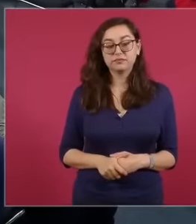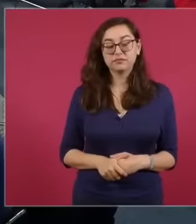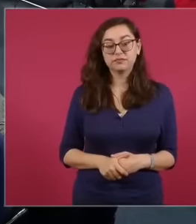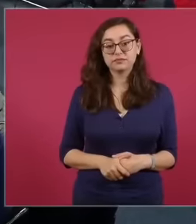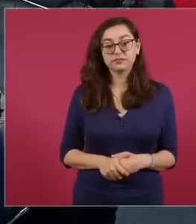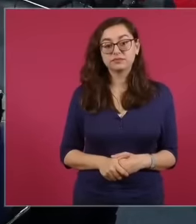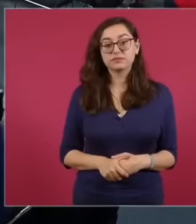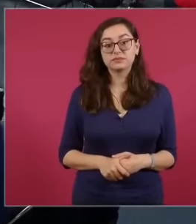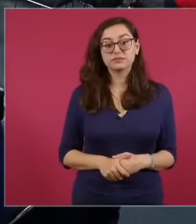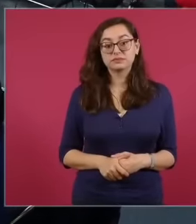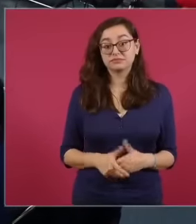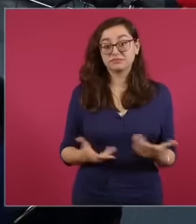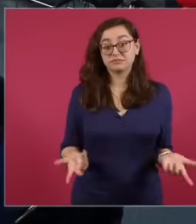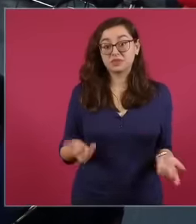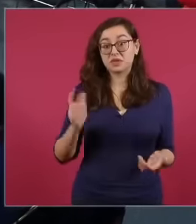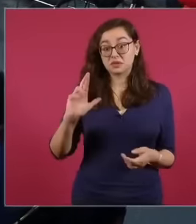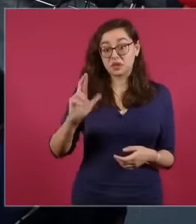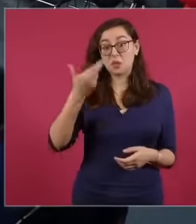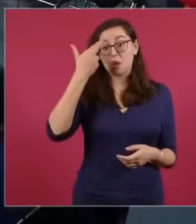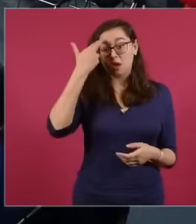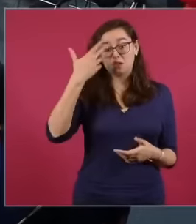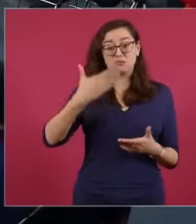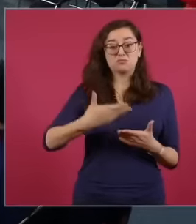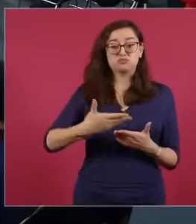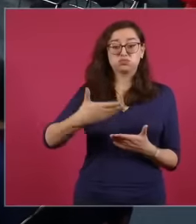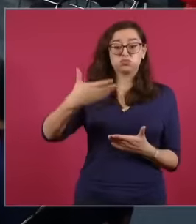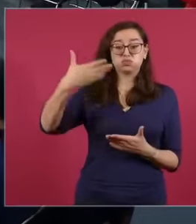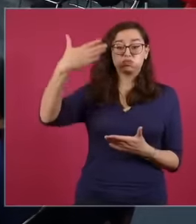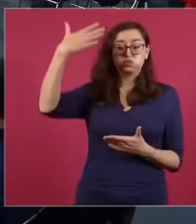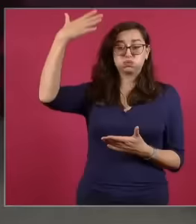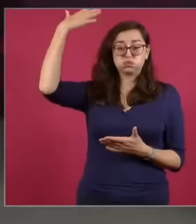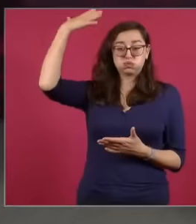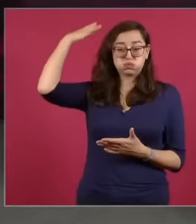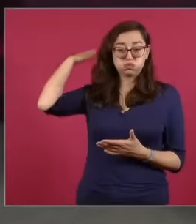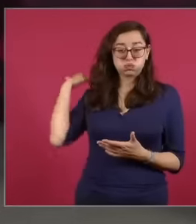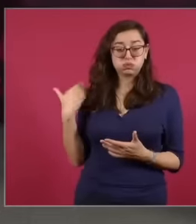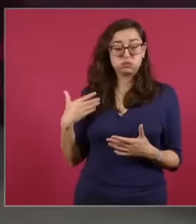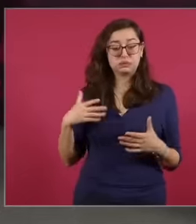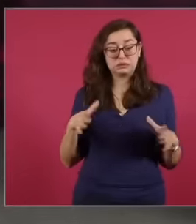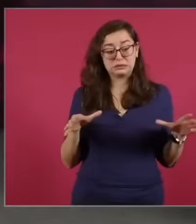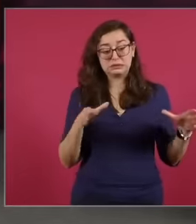they went to look for Santana abroad how they went to look for Maximiliano